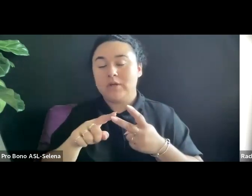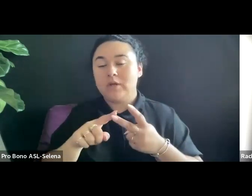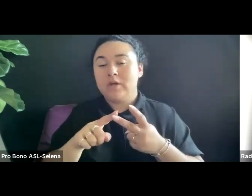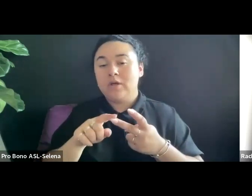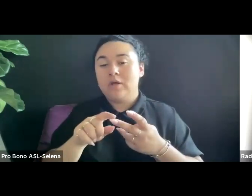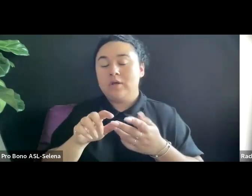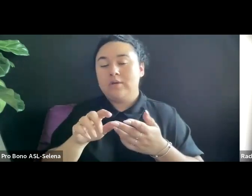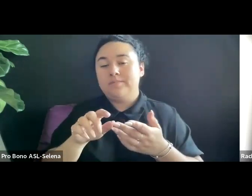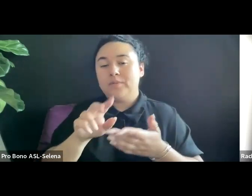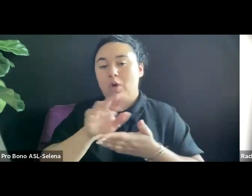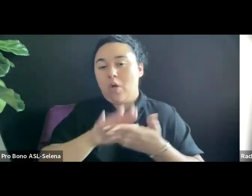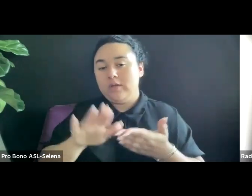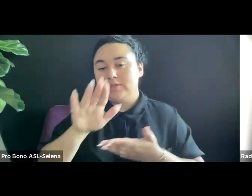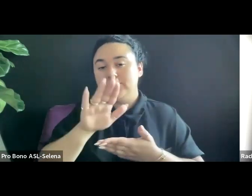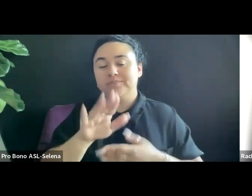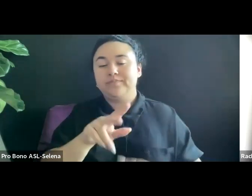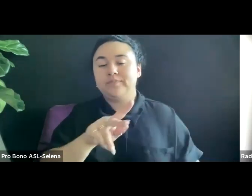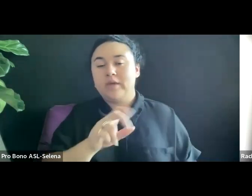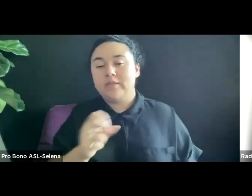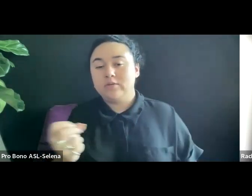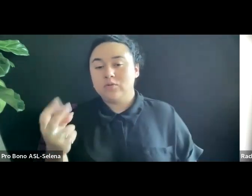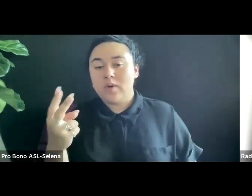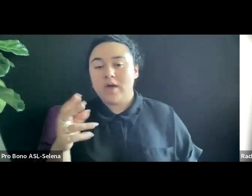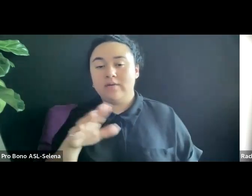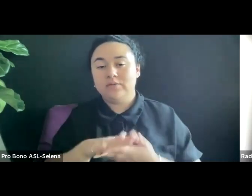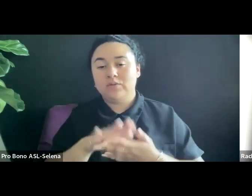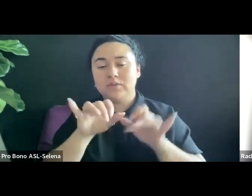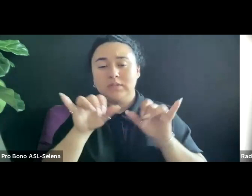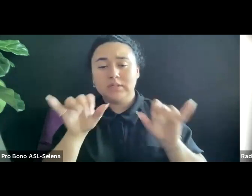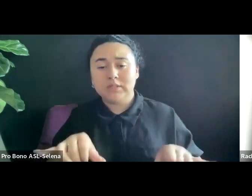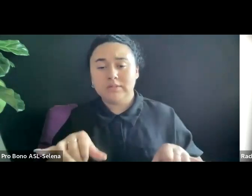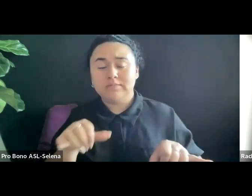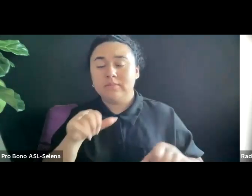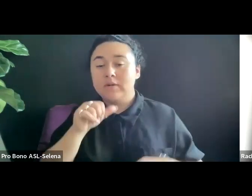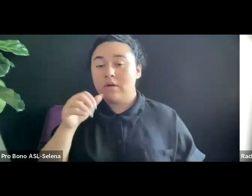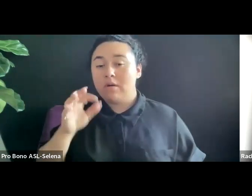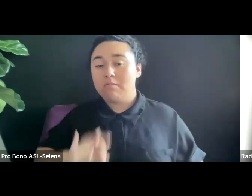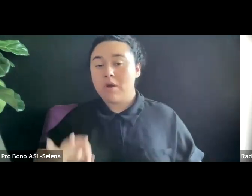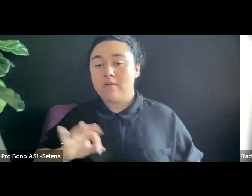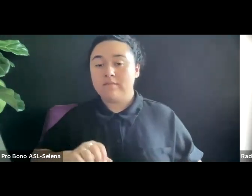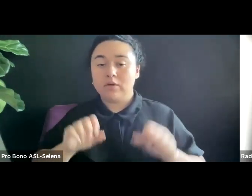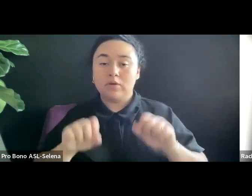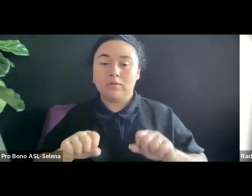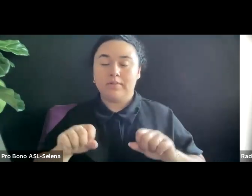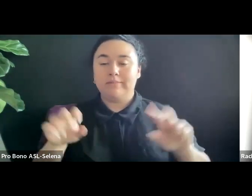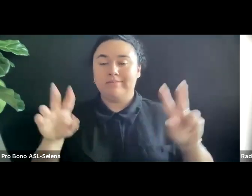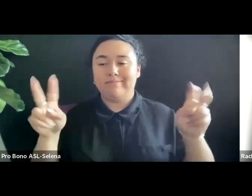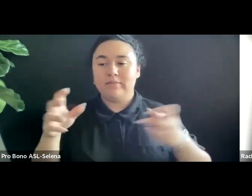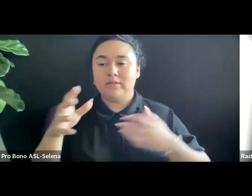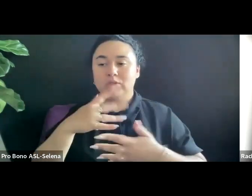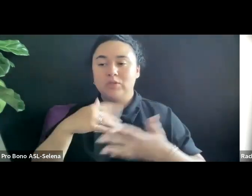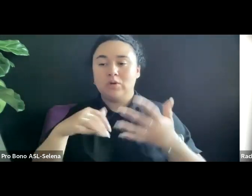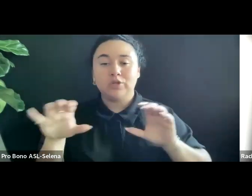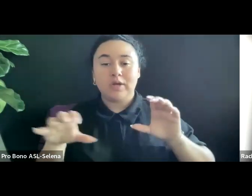NONPROFITS CAN BE ASSOCIATED WITH SOCIAL ACTION WORK BUT SOMETIMES THEY ARE VOLUNTEER RUN